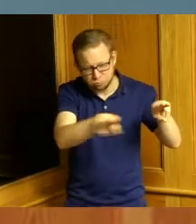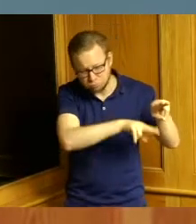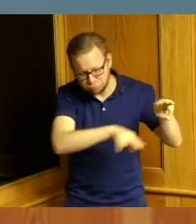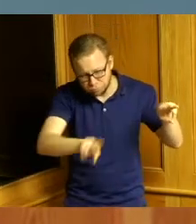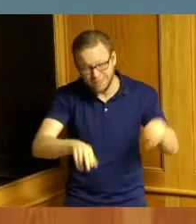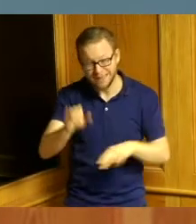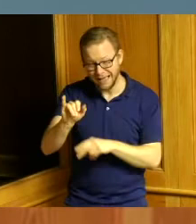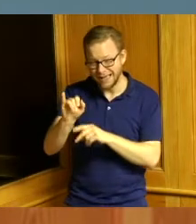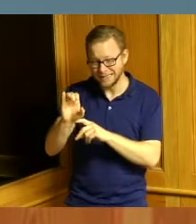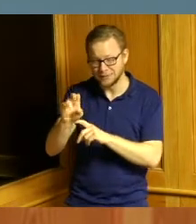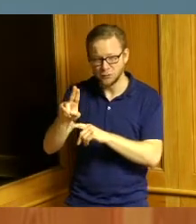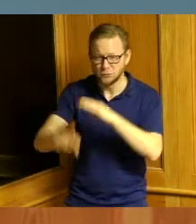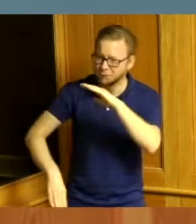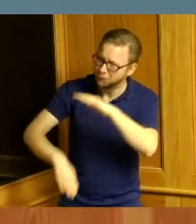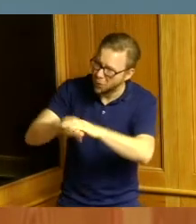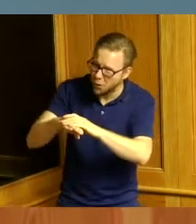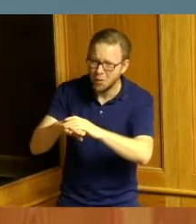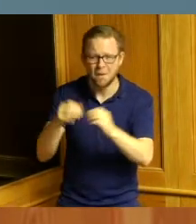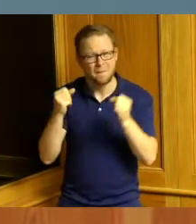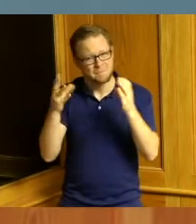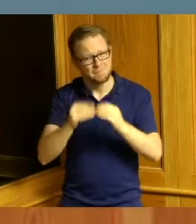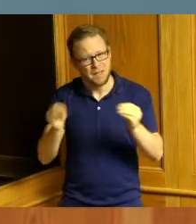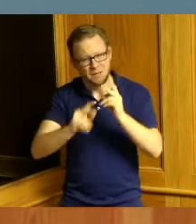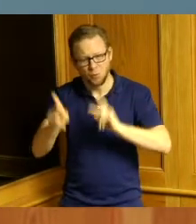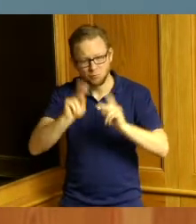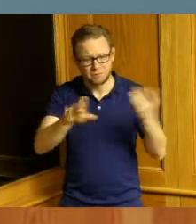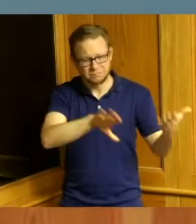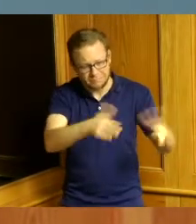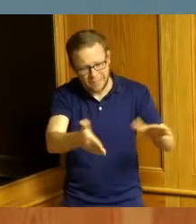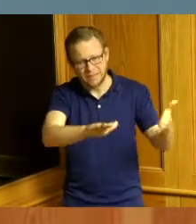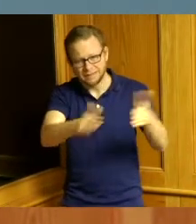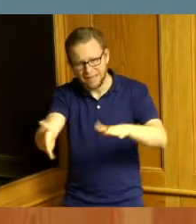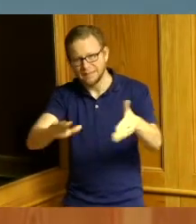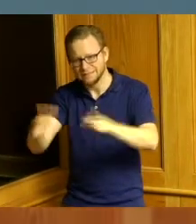the state of emergency allows our Administrator to move quickly in assessing and assisting